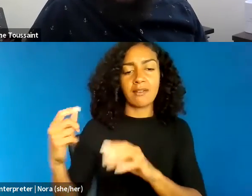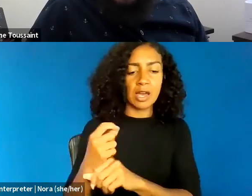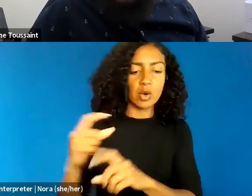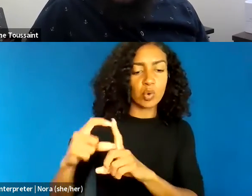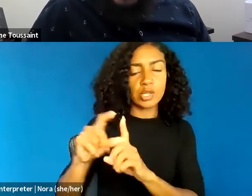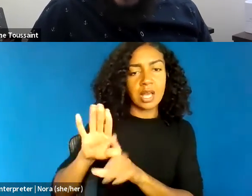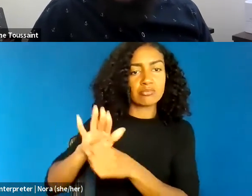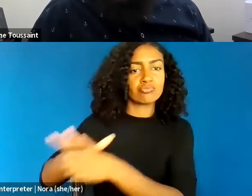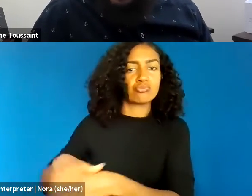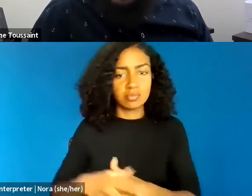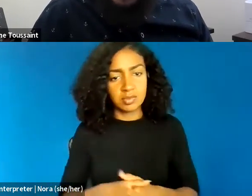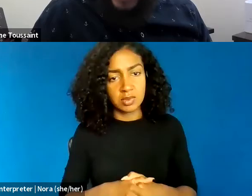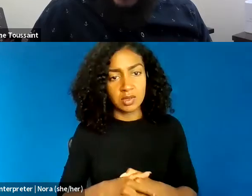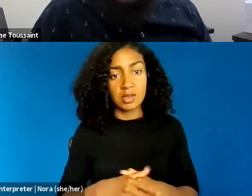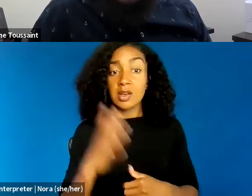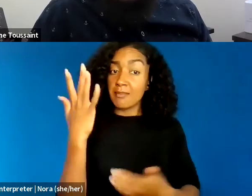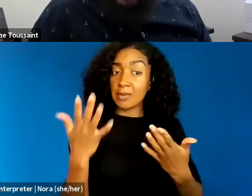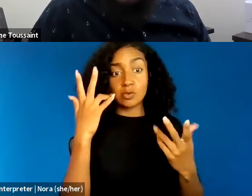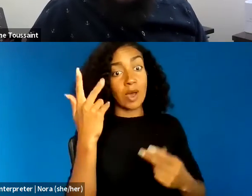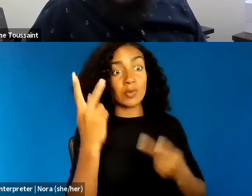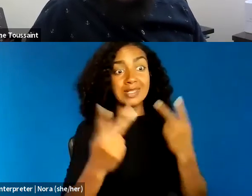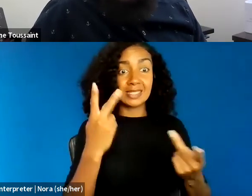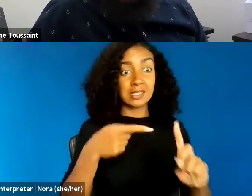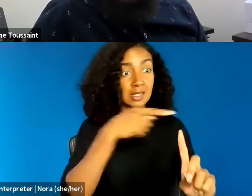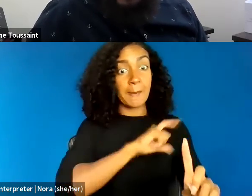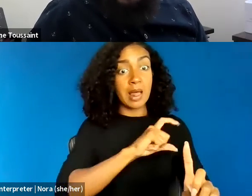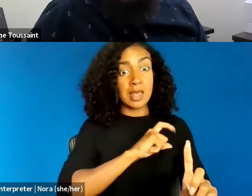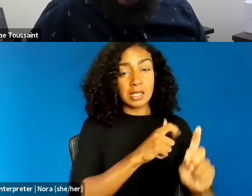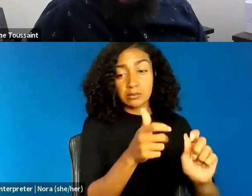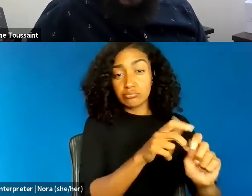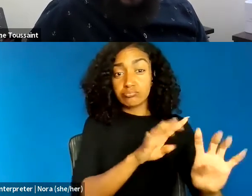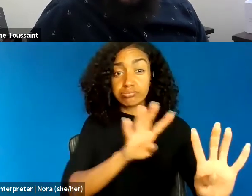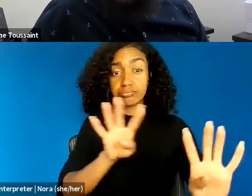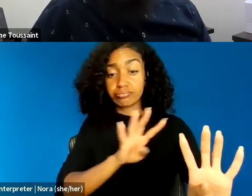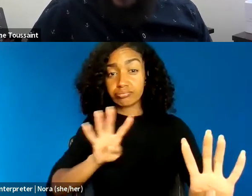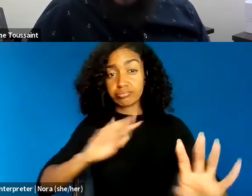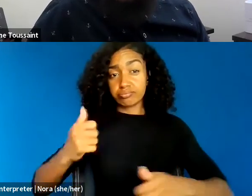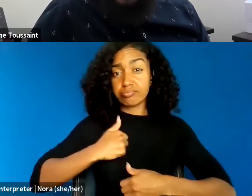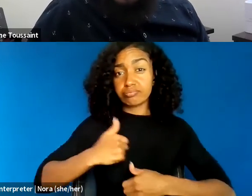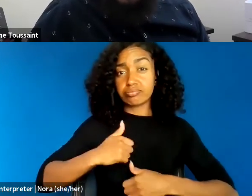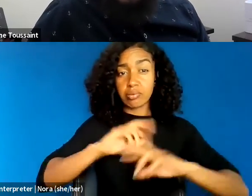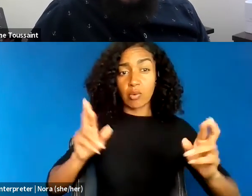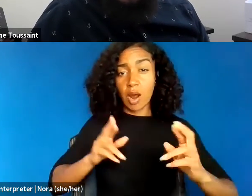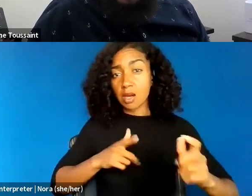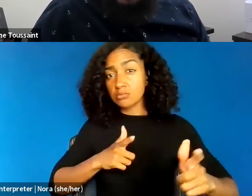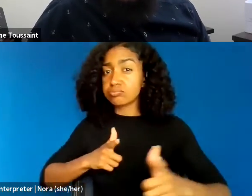with guns and tanks and shields and gas long before the first stone has been thrown, or the first rallying cry has been sung.